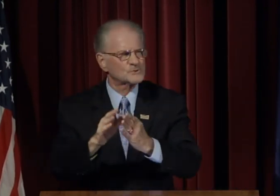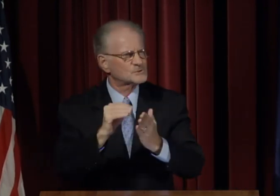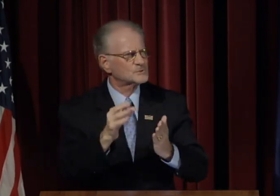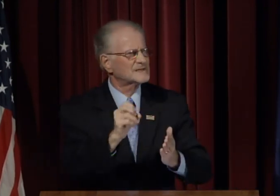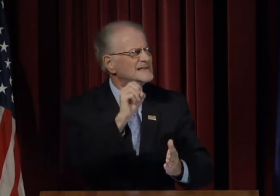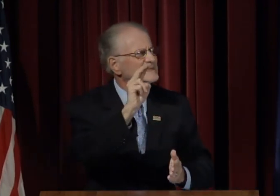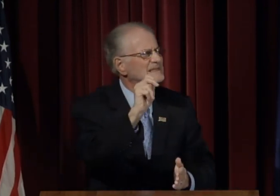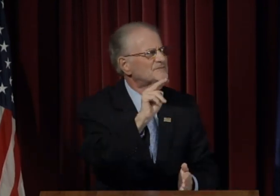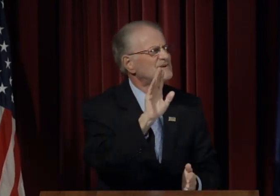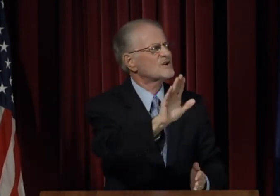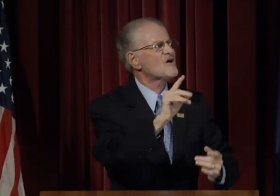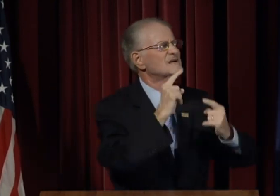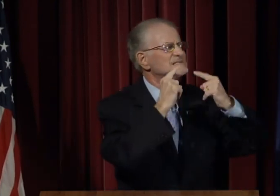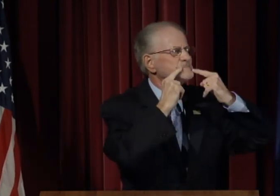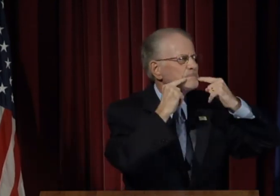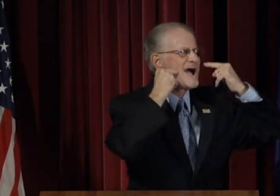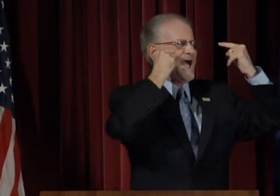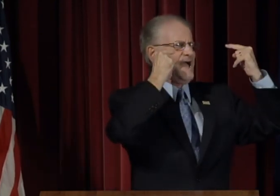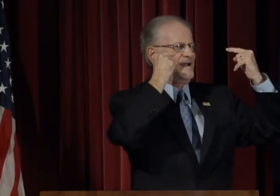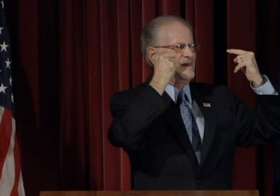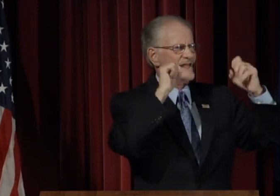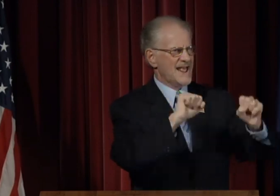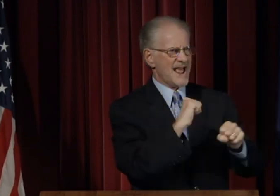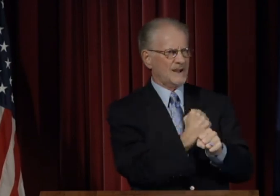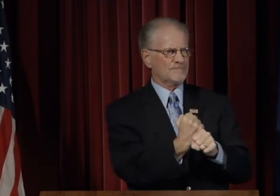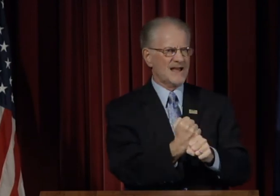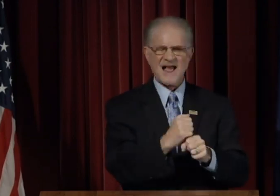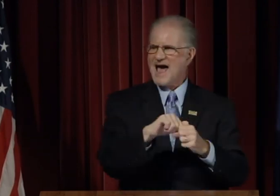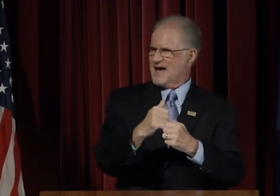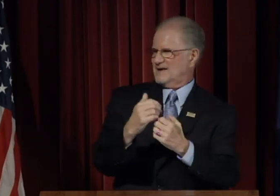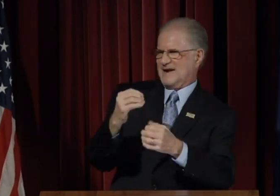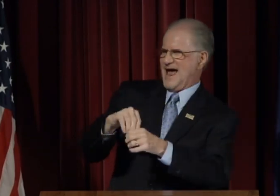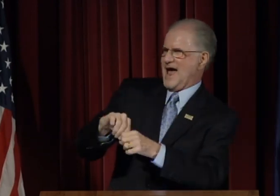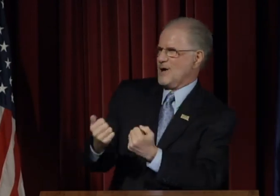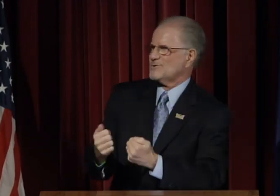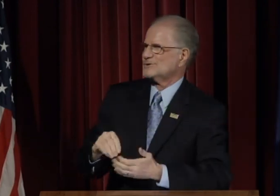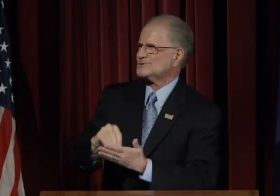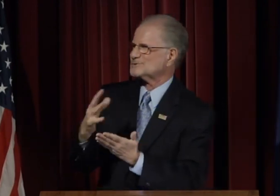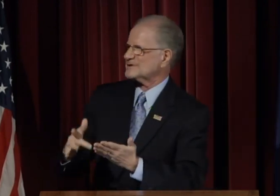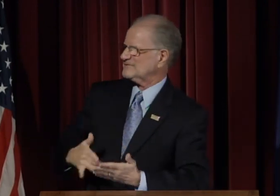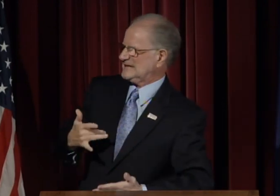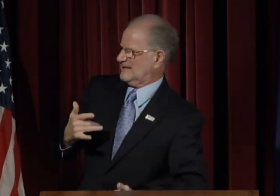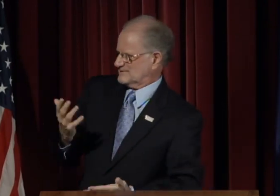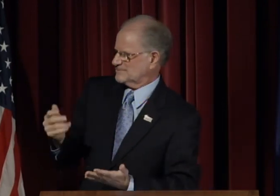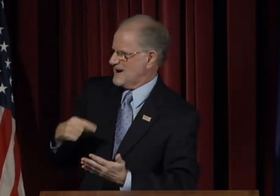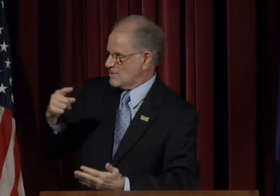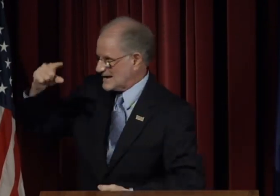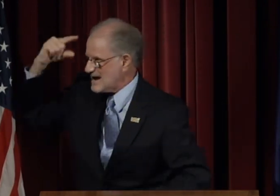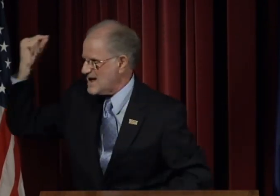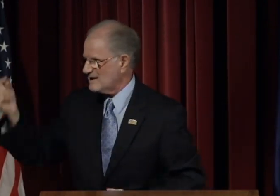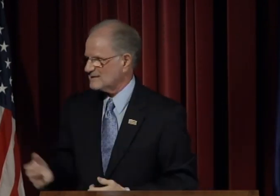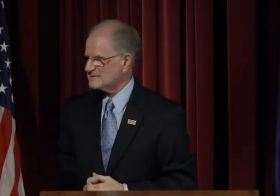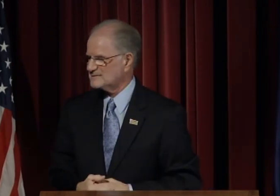your attention to a student, and even your smile can make a difference in how a student feels about Gallaudet.